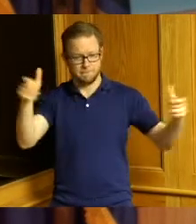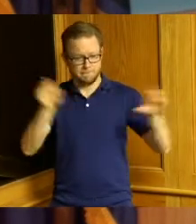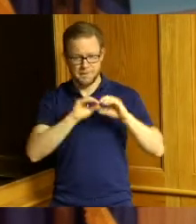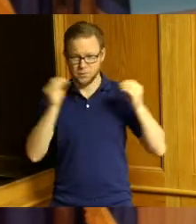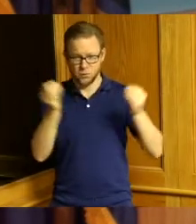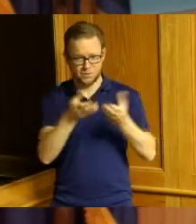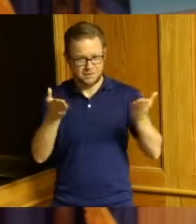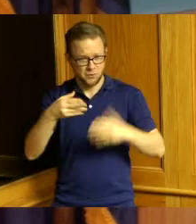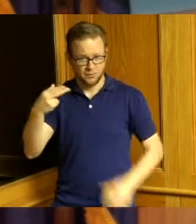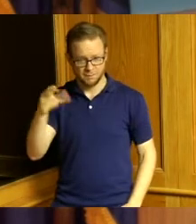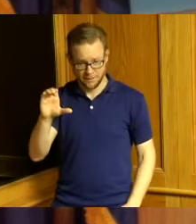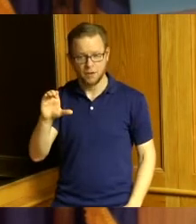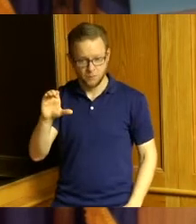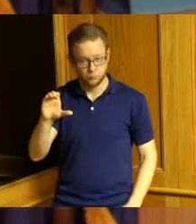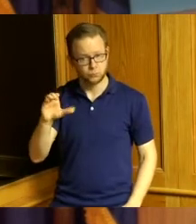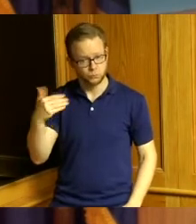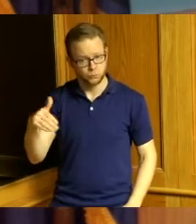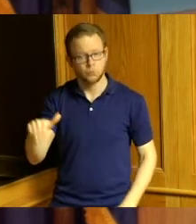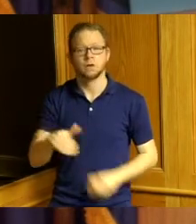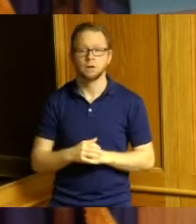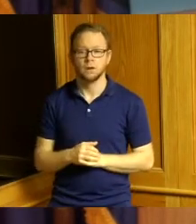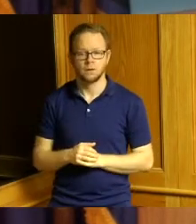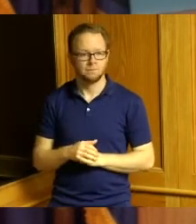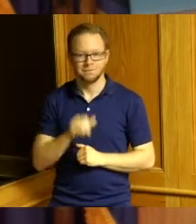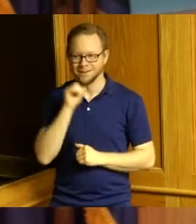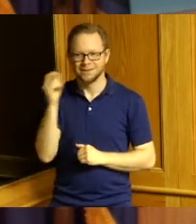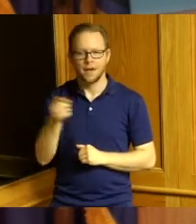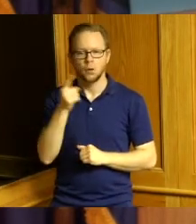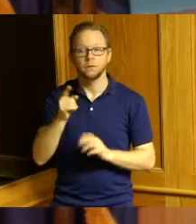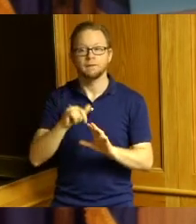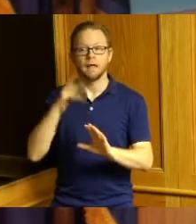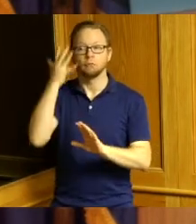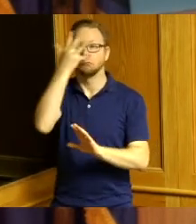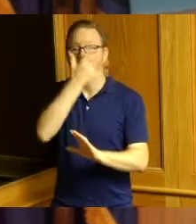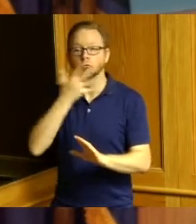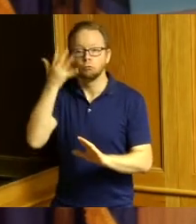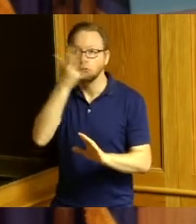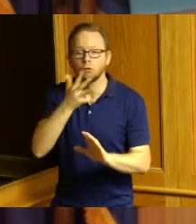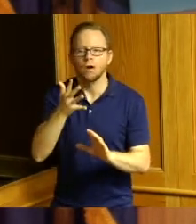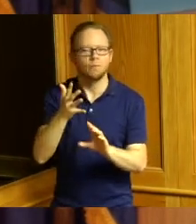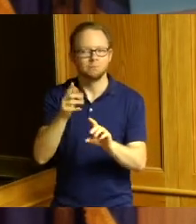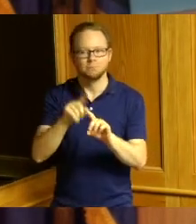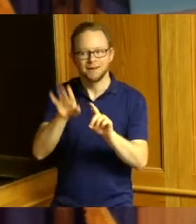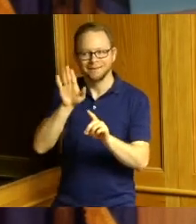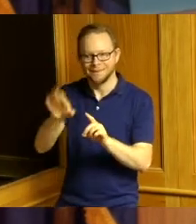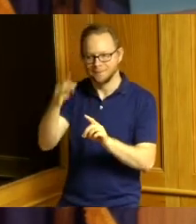but more importantly is not just the aesthetics but the mindset he has committed his life it